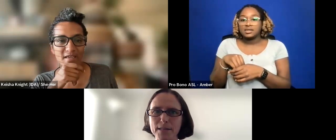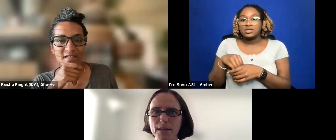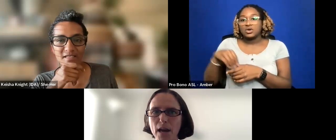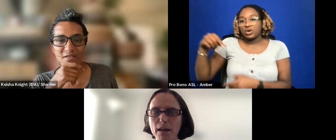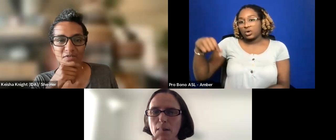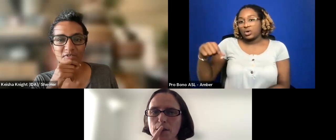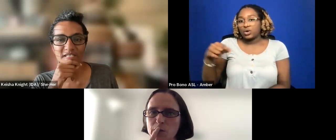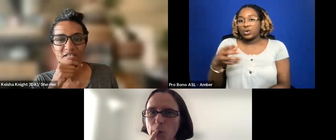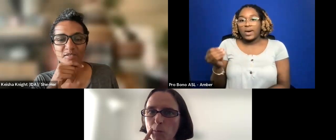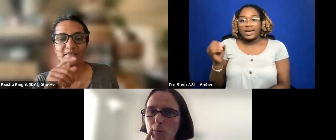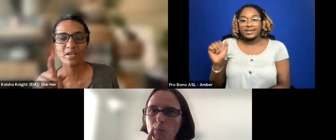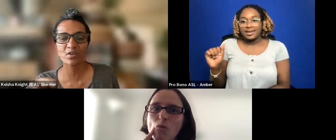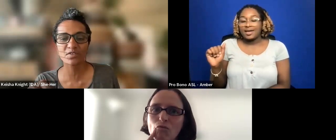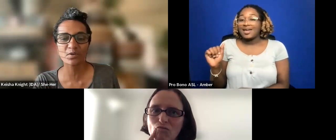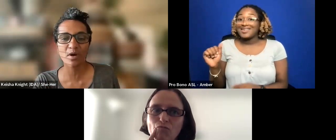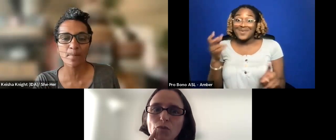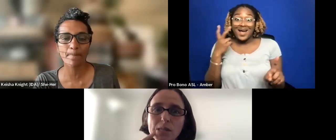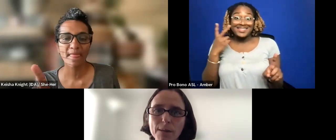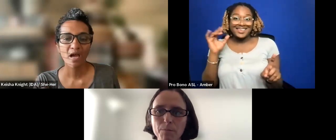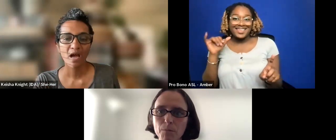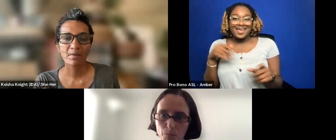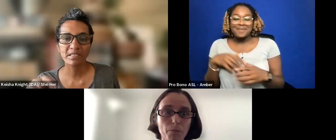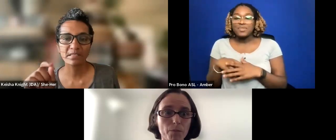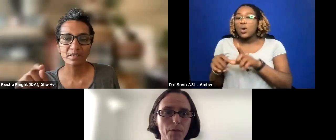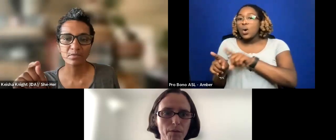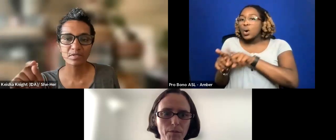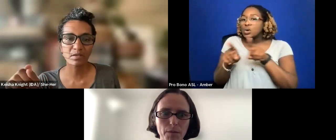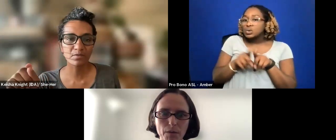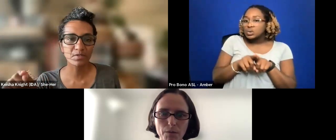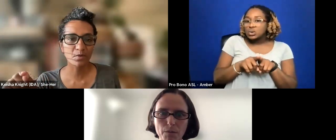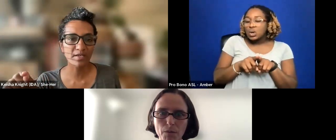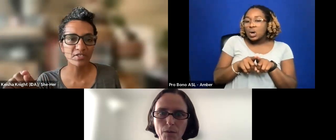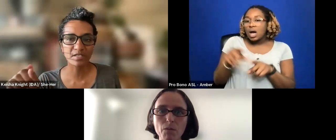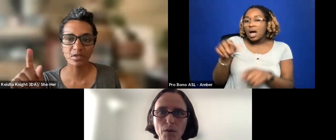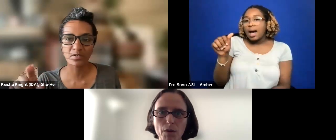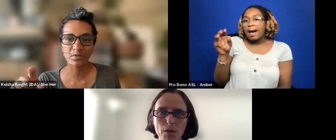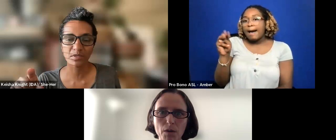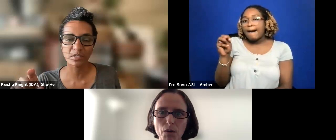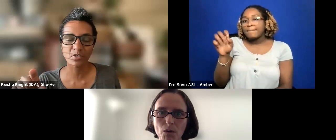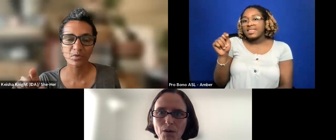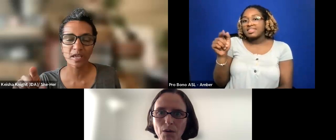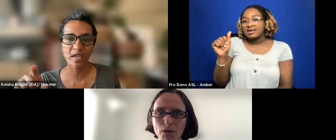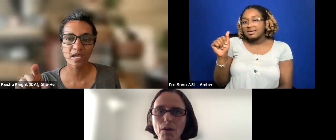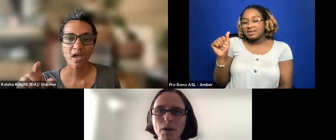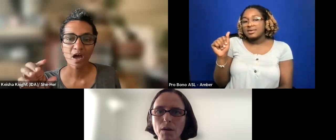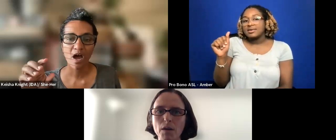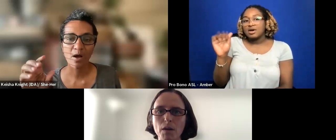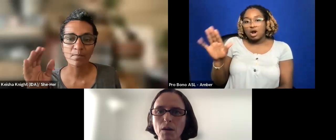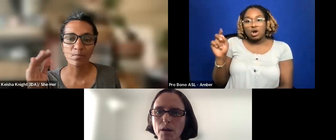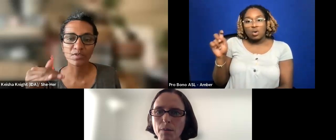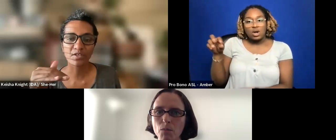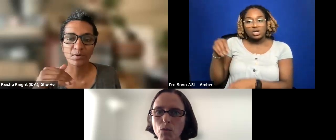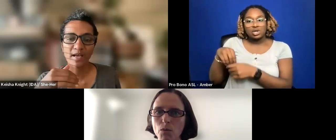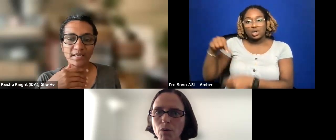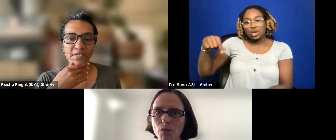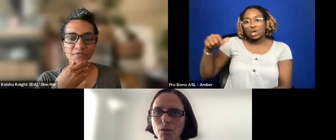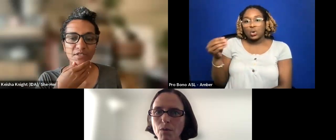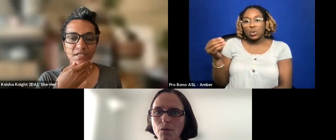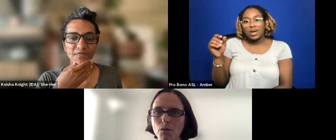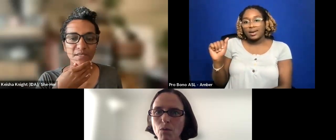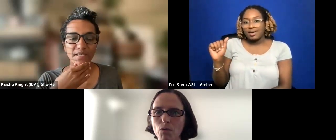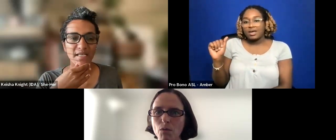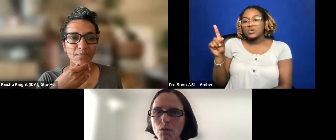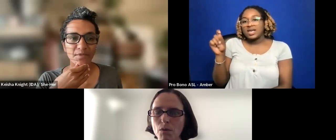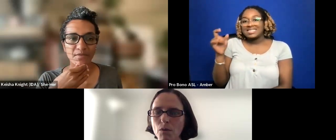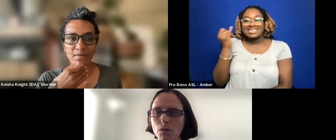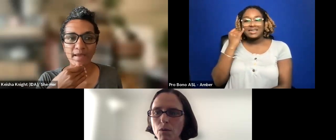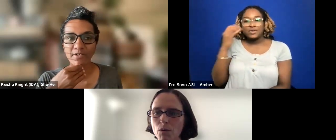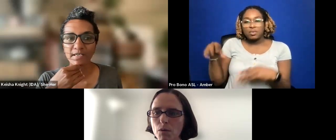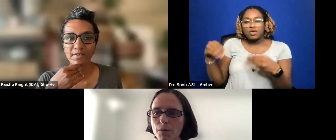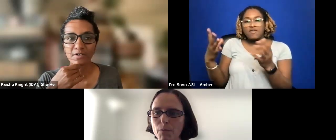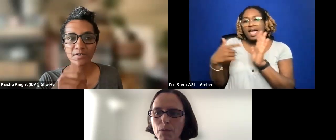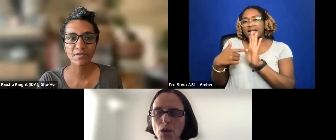AND ALSO THERE IS ALSO A QUESTION IN THE Q AND A ASKING IF YOU COULD GIVE EXAMPLES OF SOME